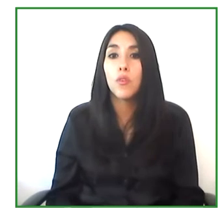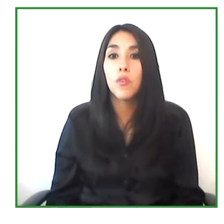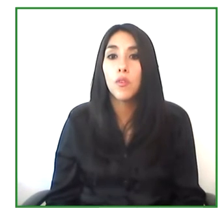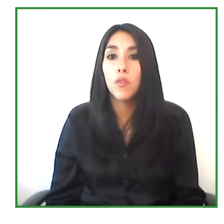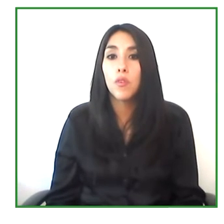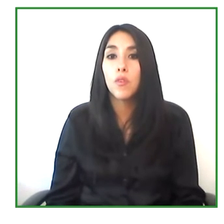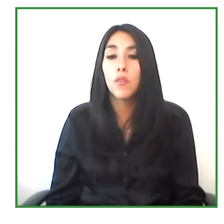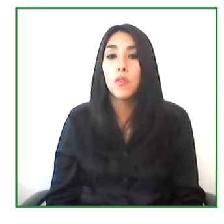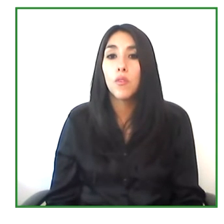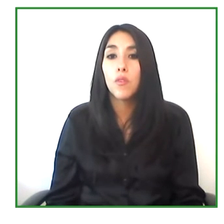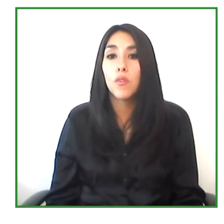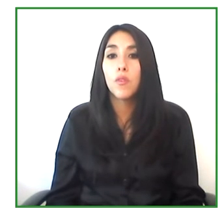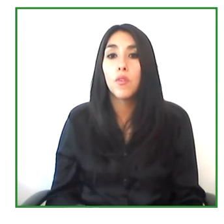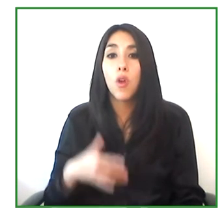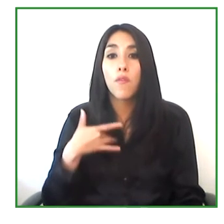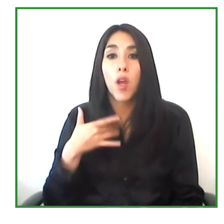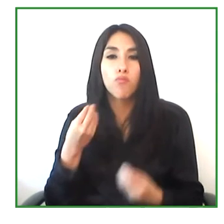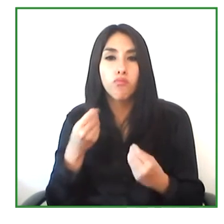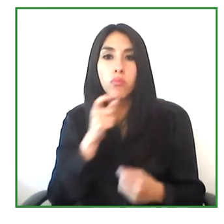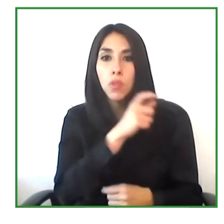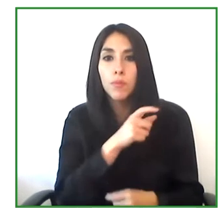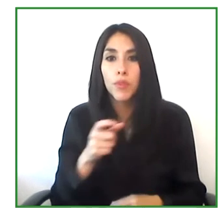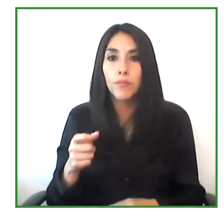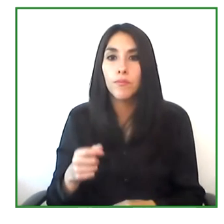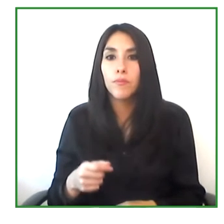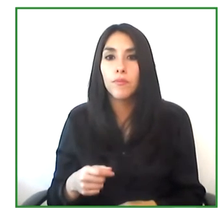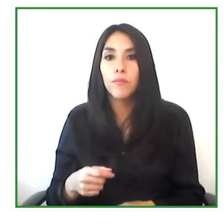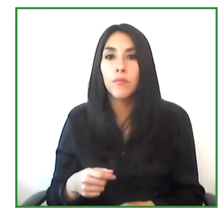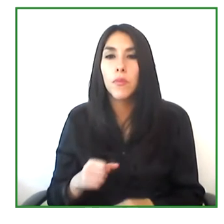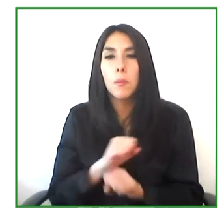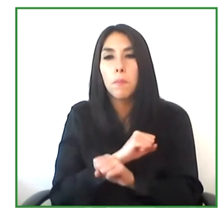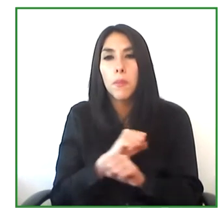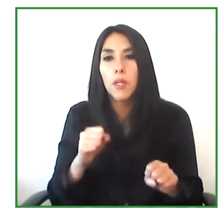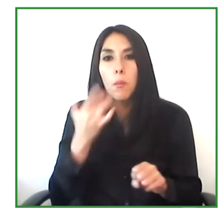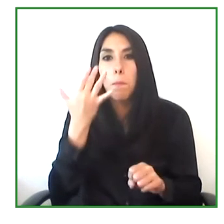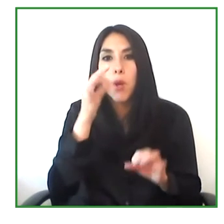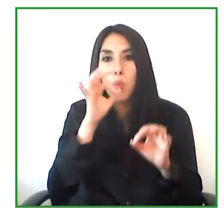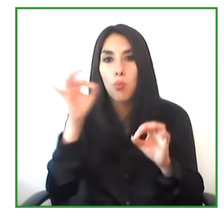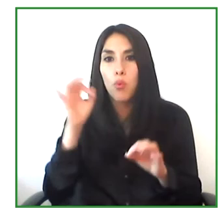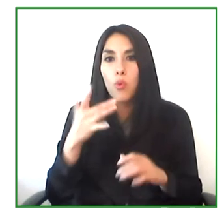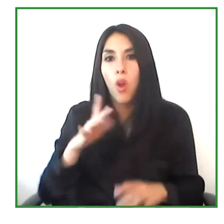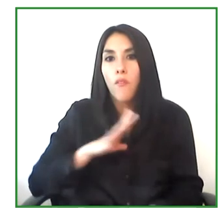today it's not possible to really measure things because we have yet to finish our training program